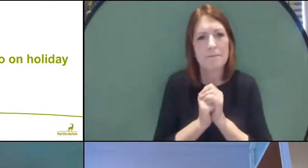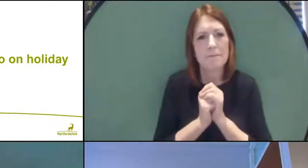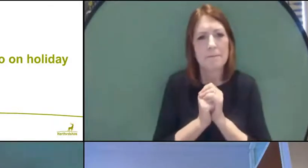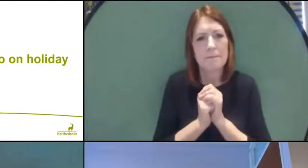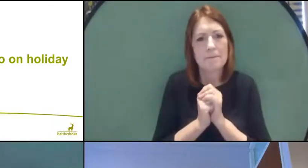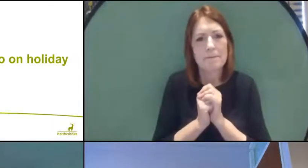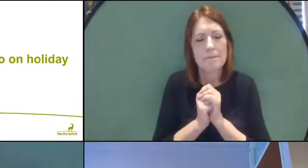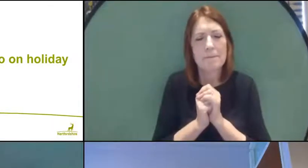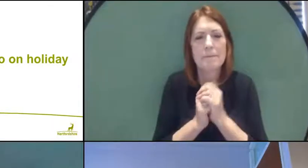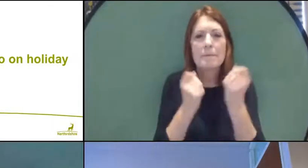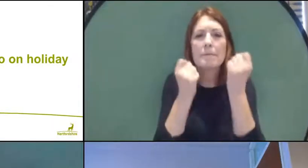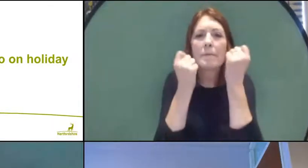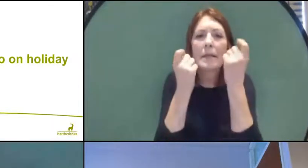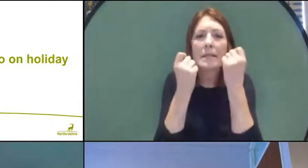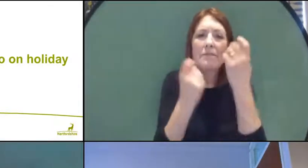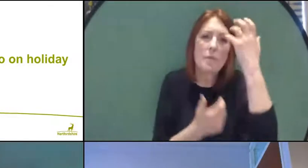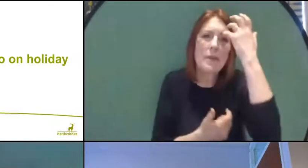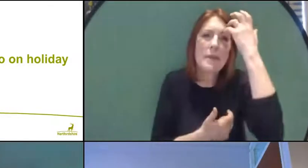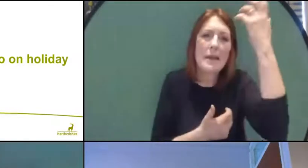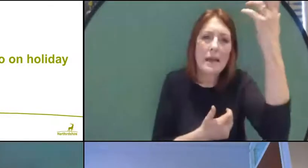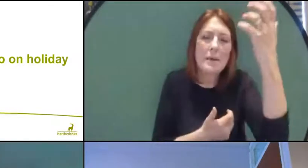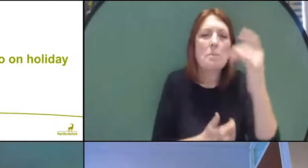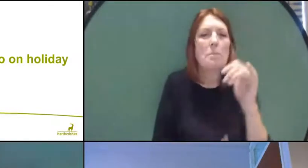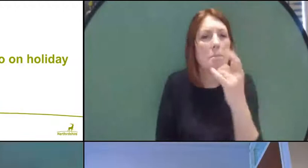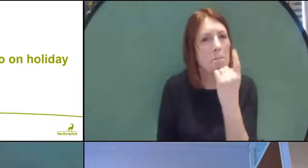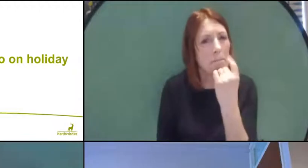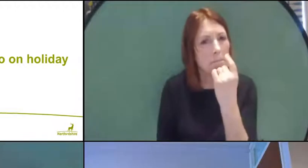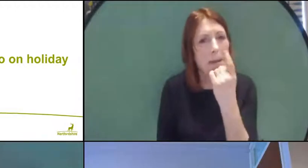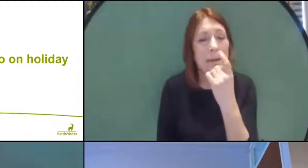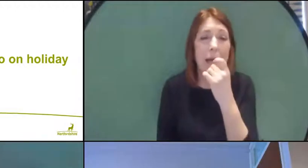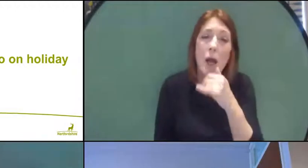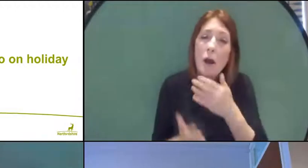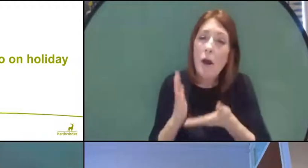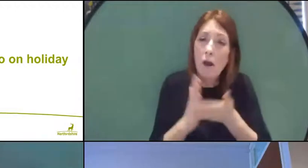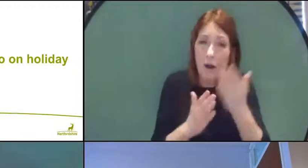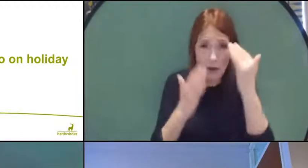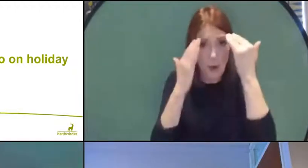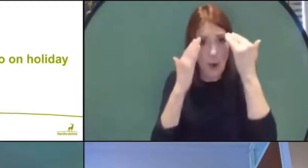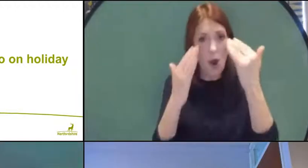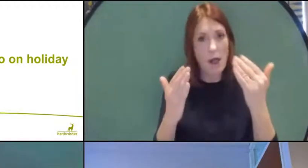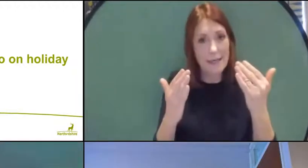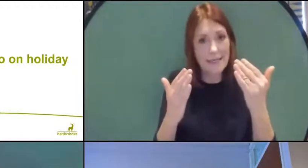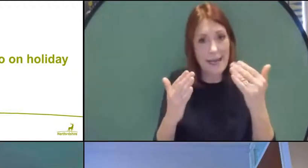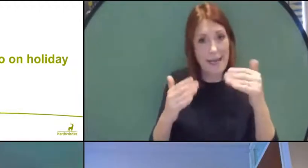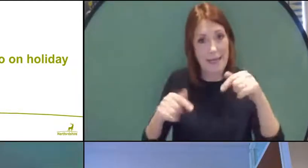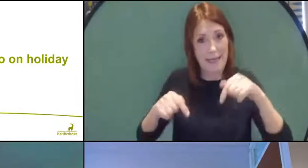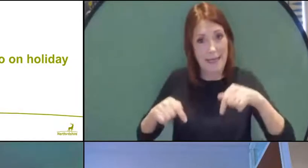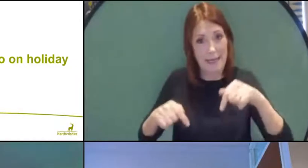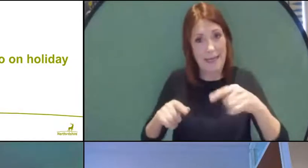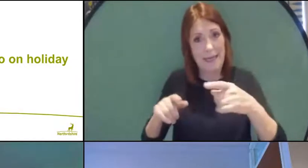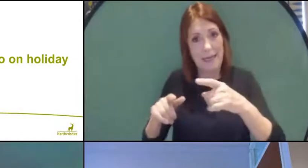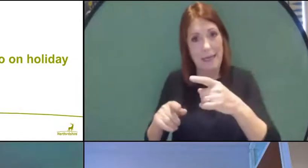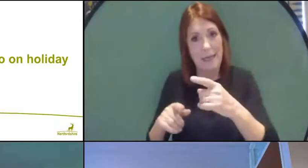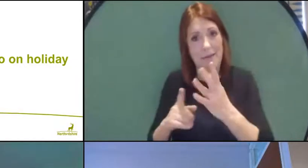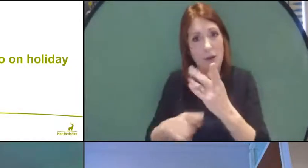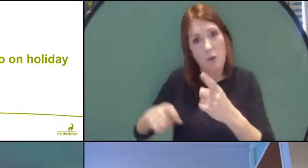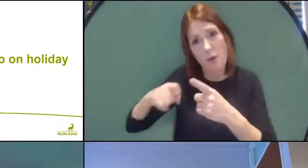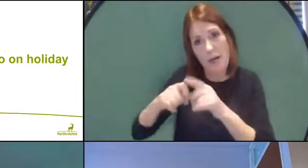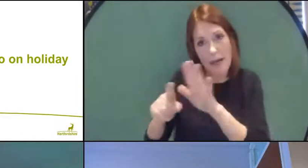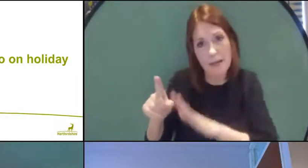My understanding from Government is that we may be able to go on some holidays inside the country, perhaps as we move towards